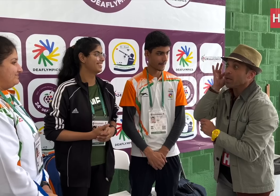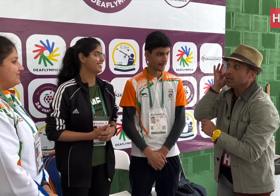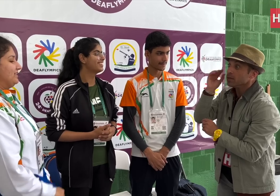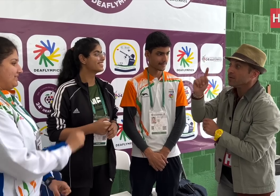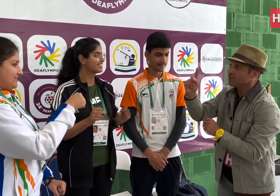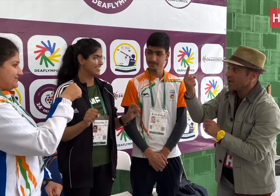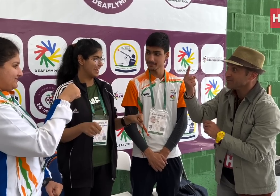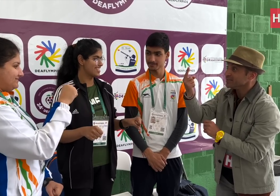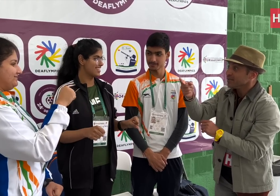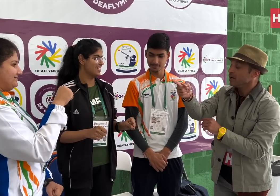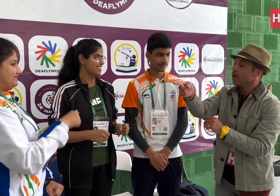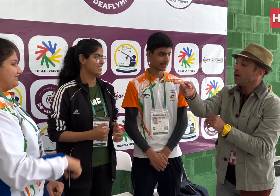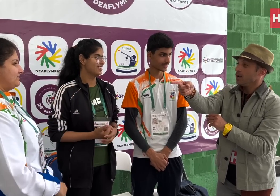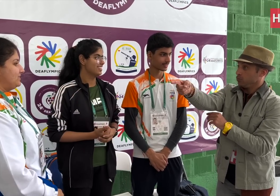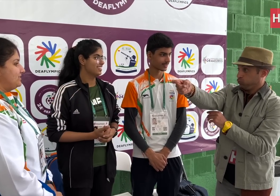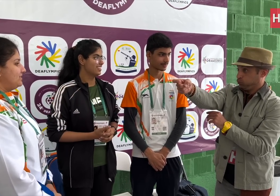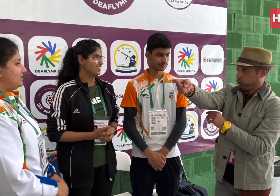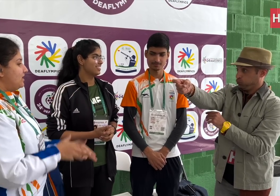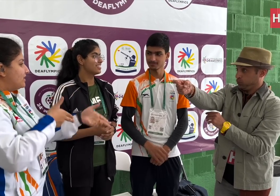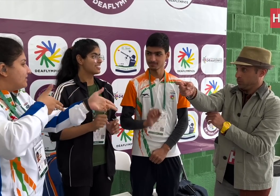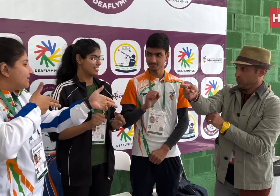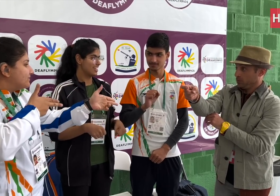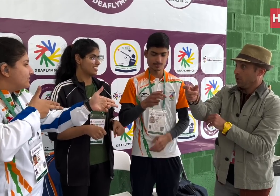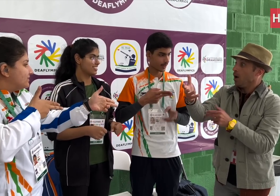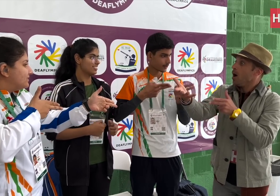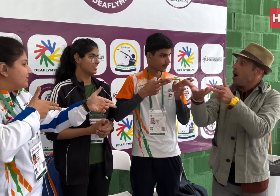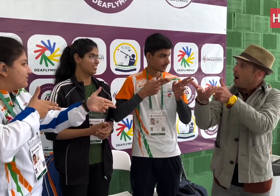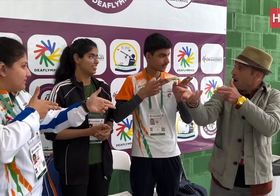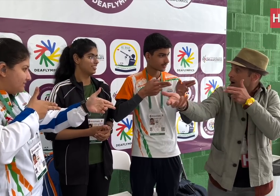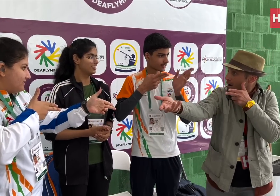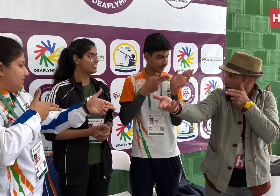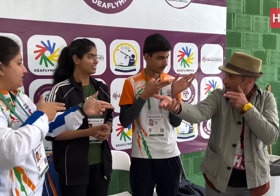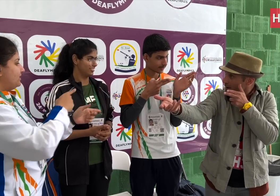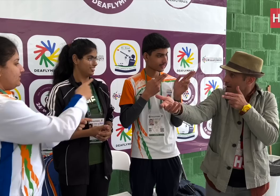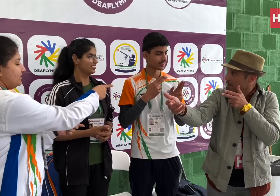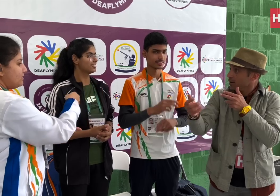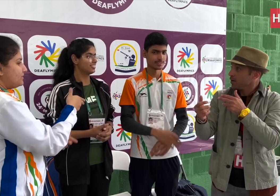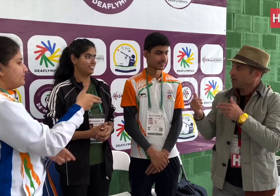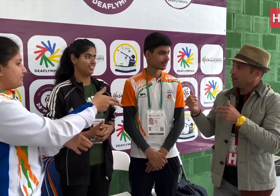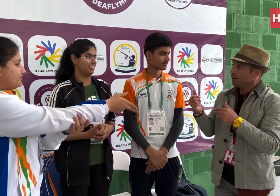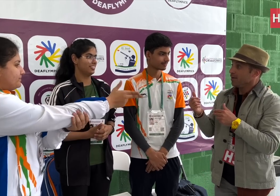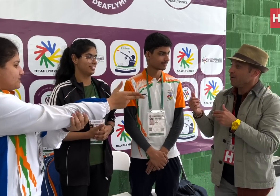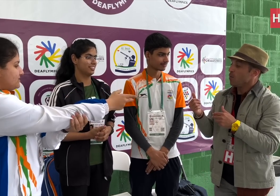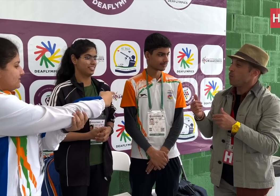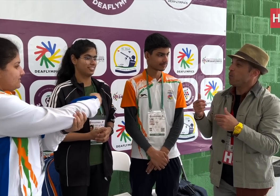You won first for the women's Rifle category? Yeah. They specialize in Pistol.